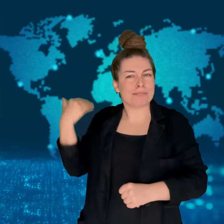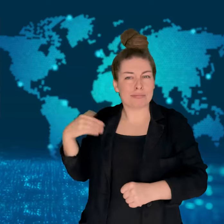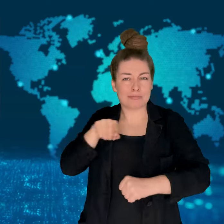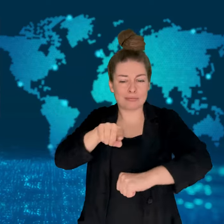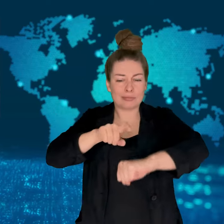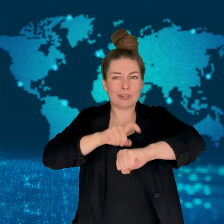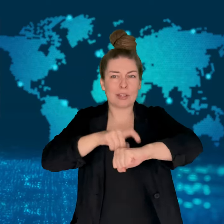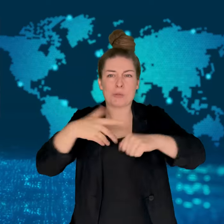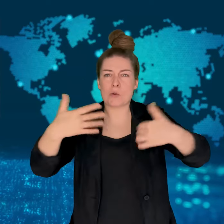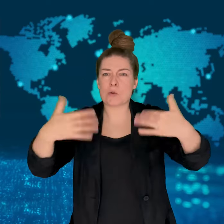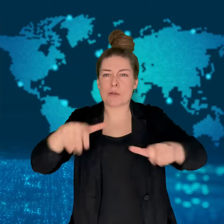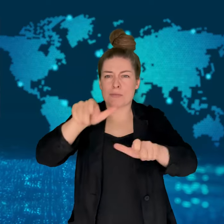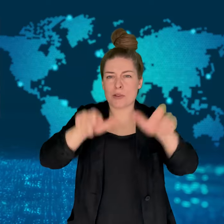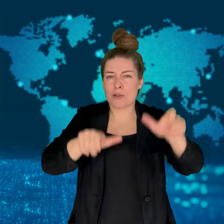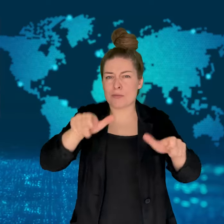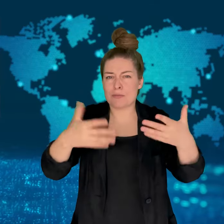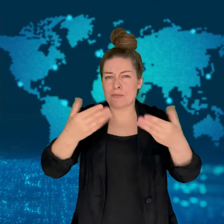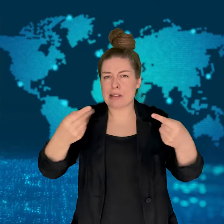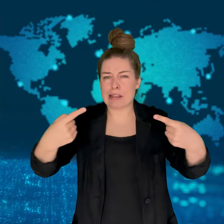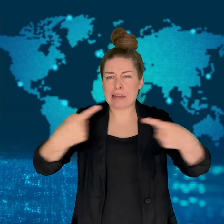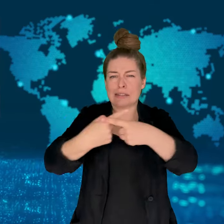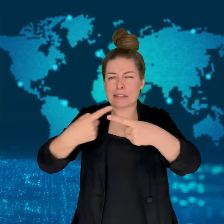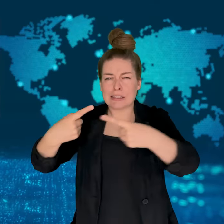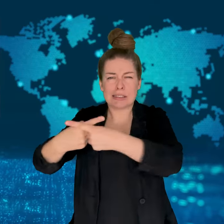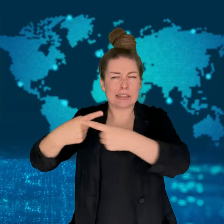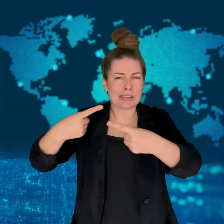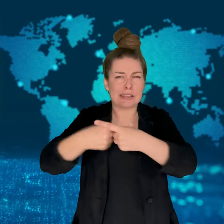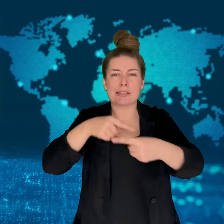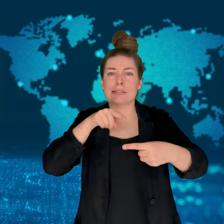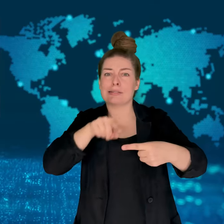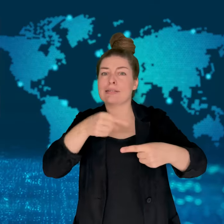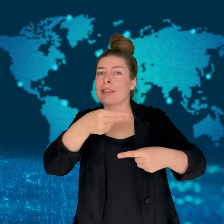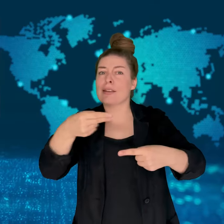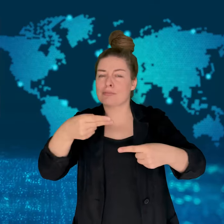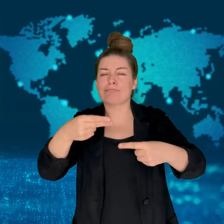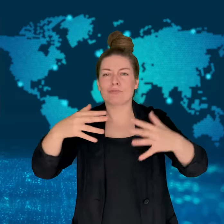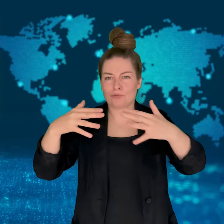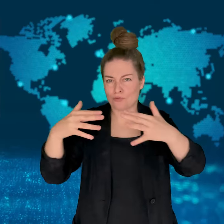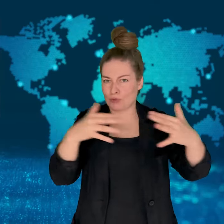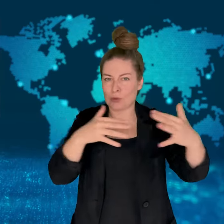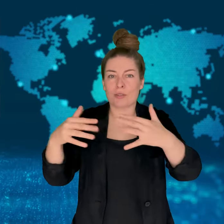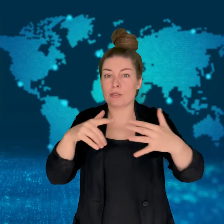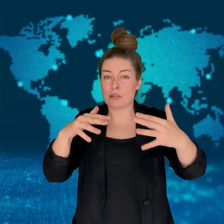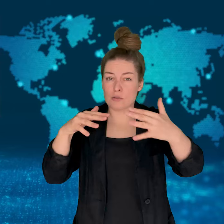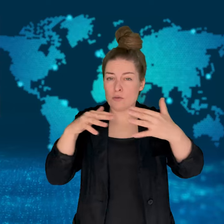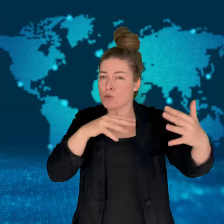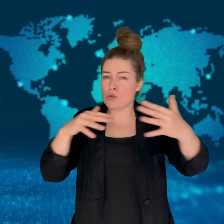That war lasted 36 years and was the result of